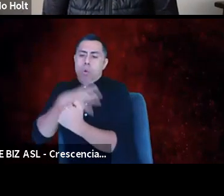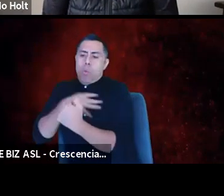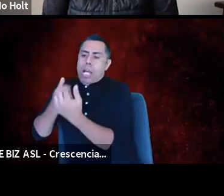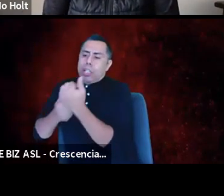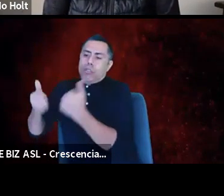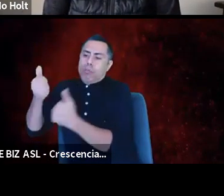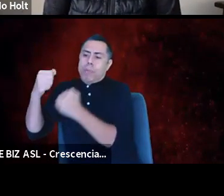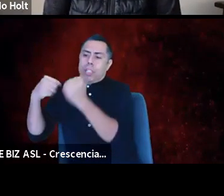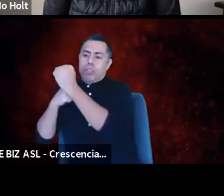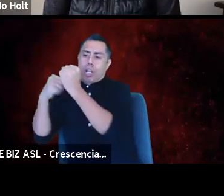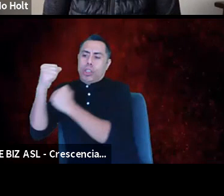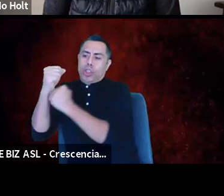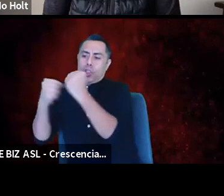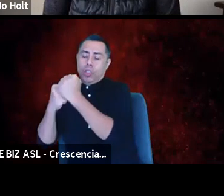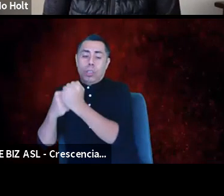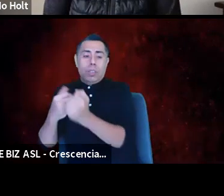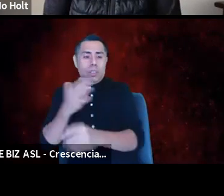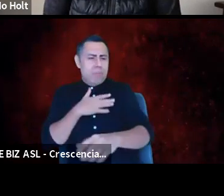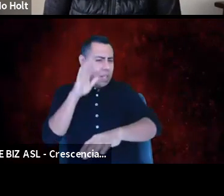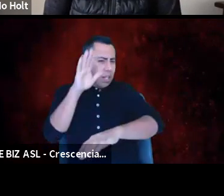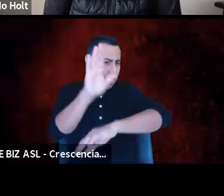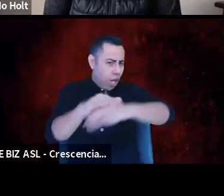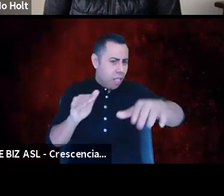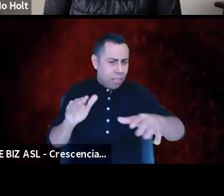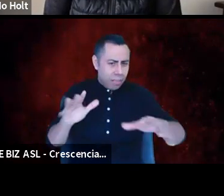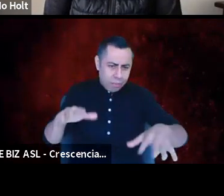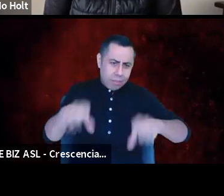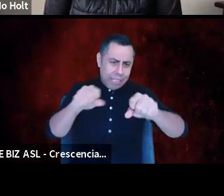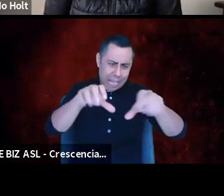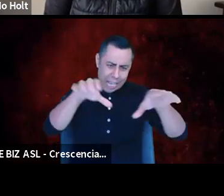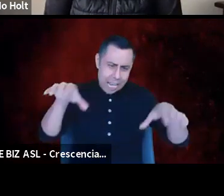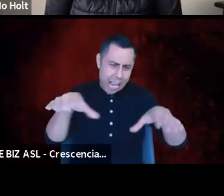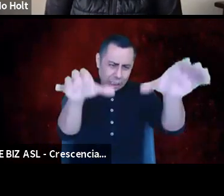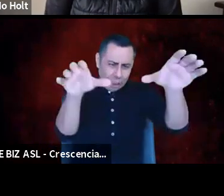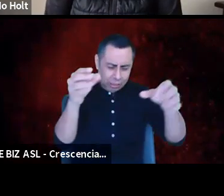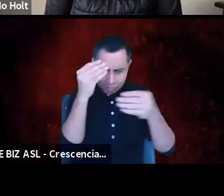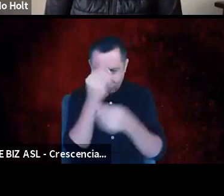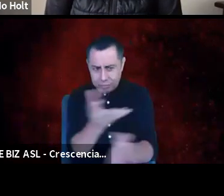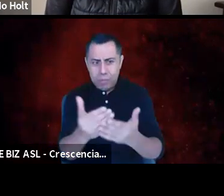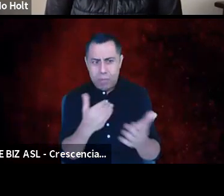So my call to action, my question to you all before we close out our time together,